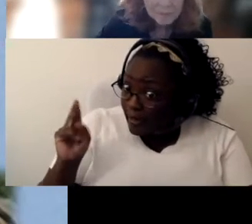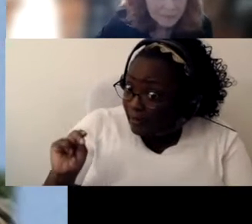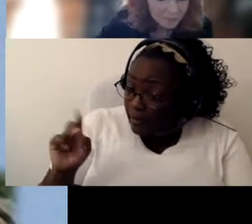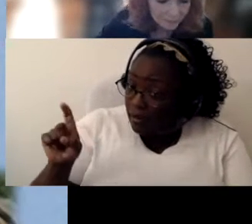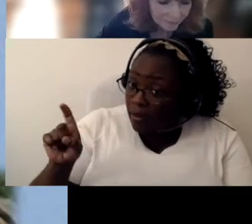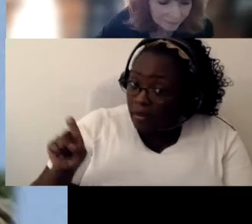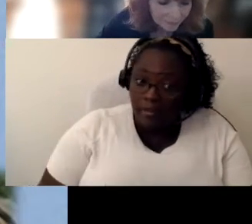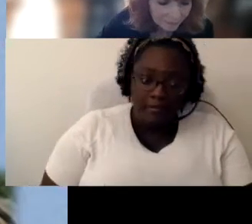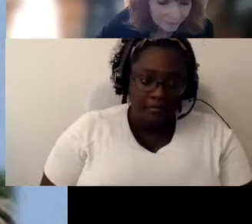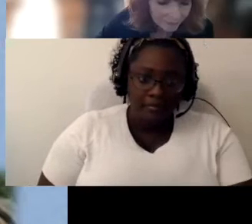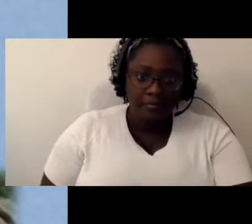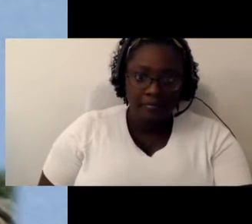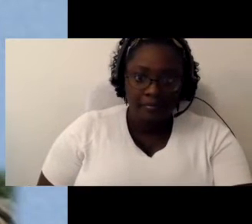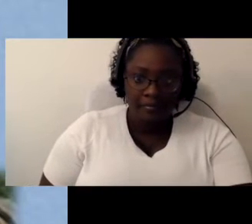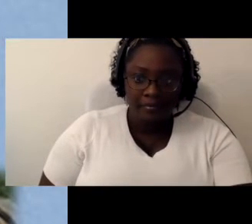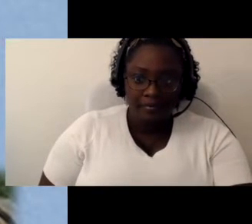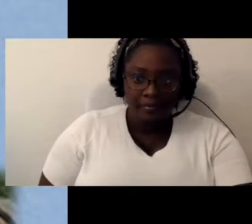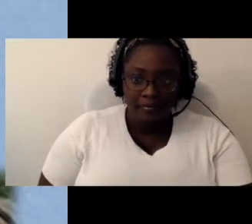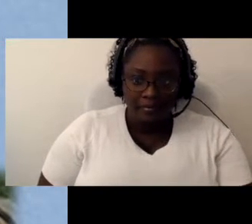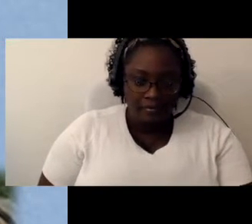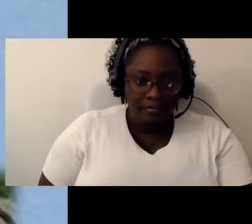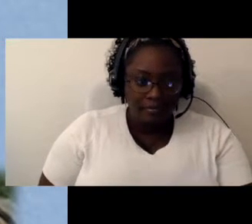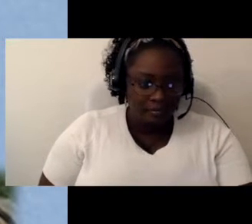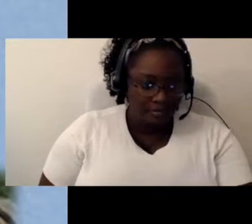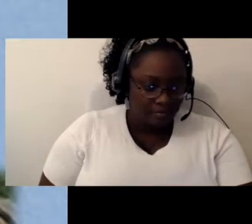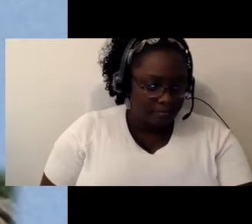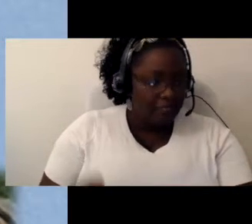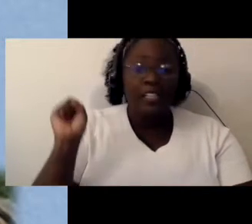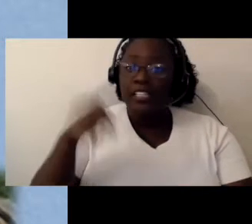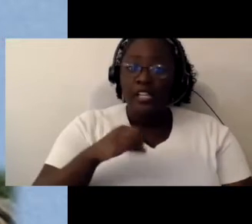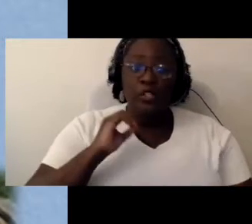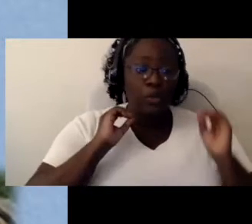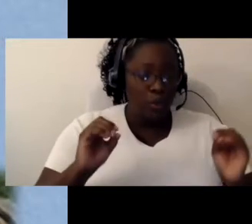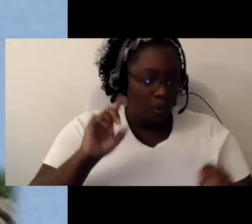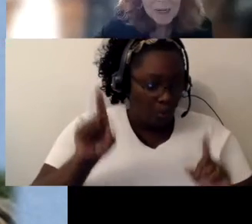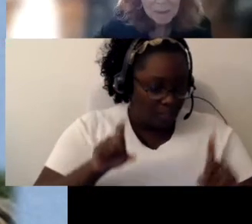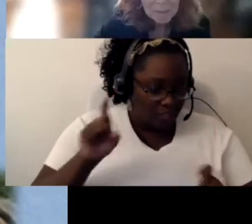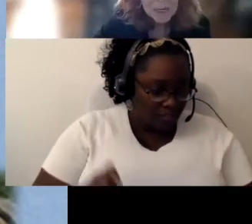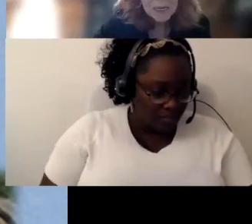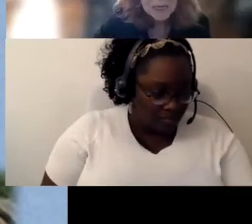Yes, there are no questions at this time